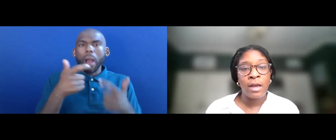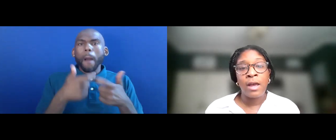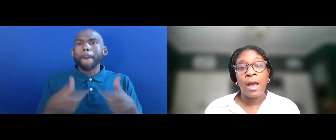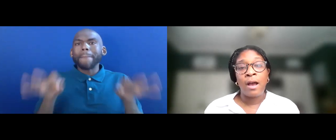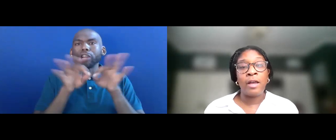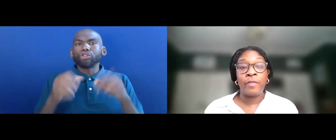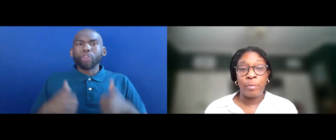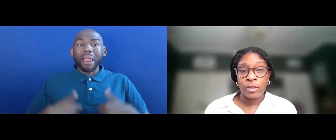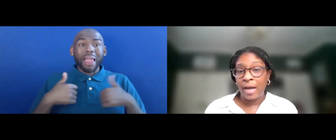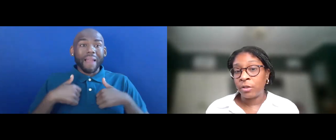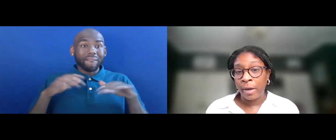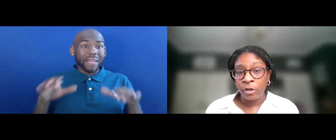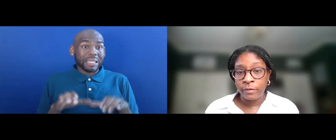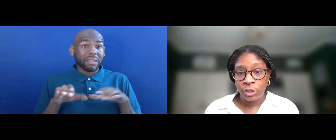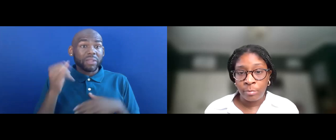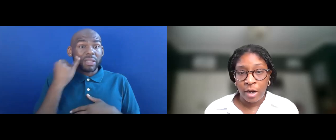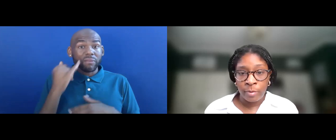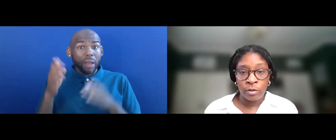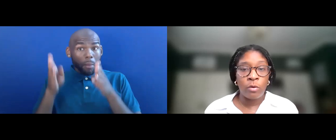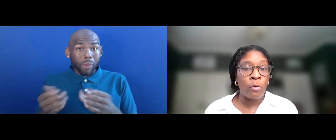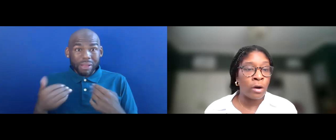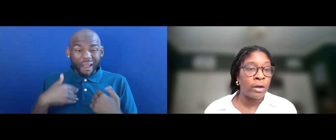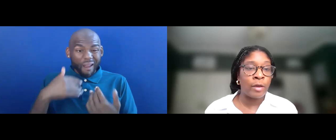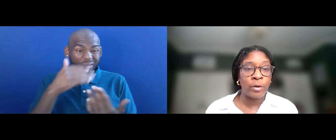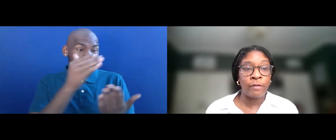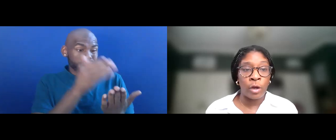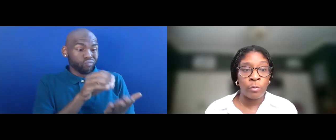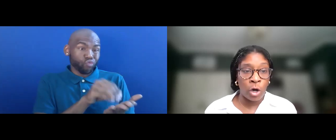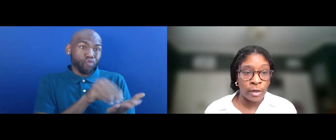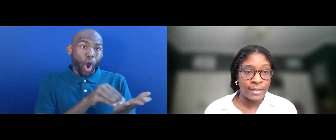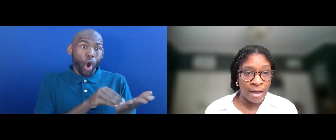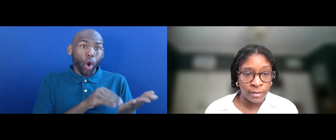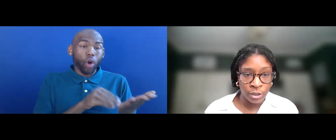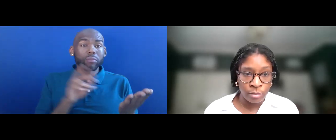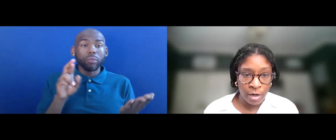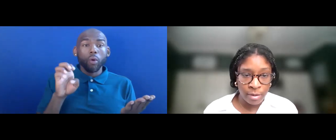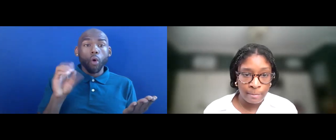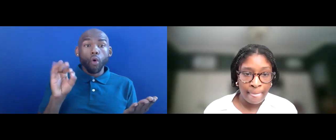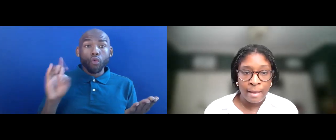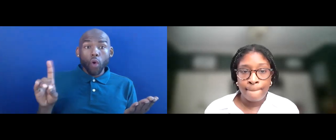IF THAT PERSON HAS A RECORD OF SUCH AN IMPAIRMENT OR IF THEY ARE REGARDED AS HAVING SUCH IMPAIRMENT.